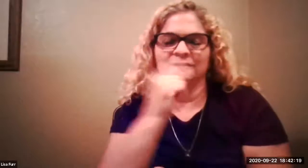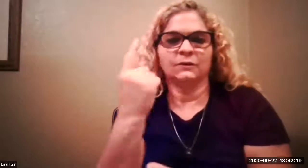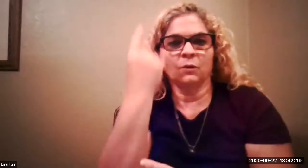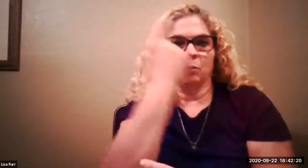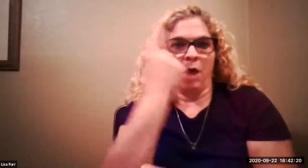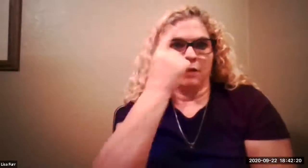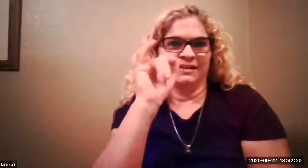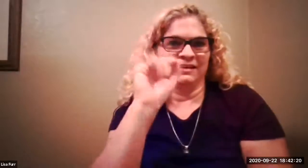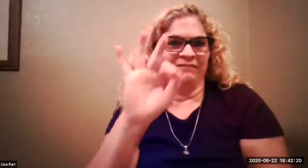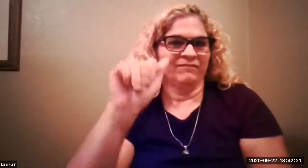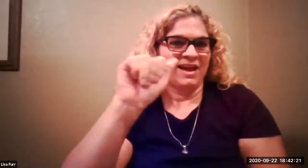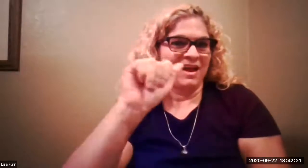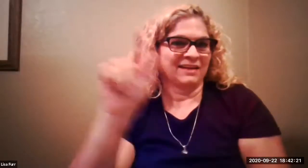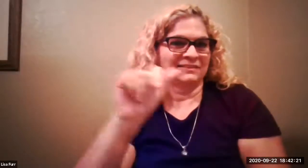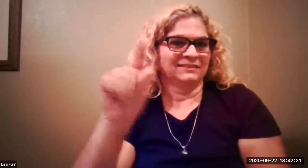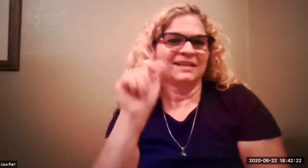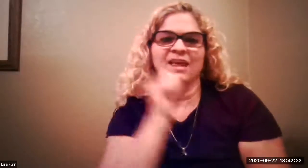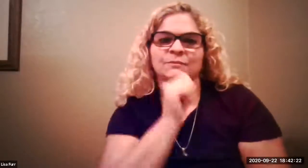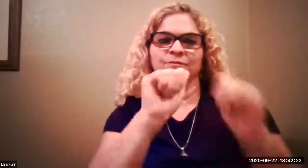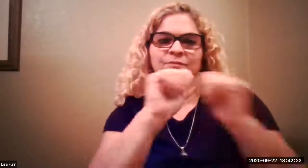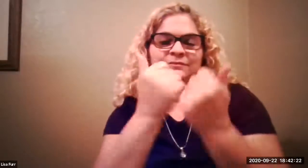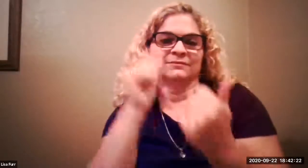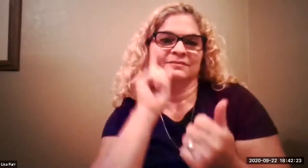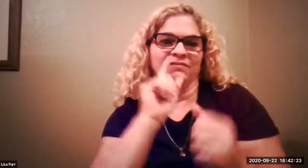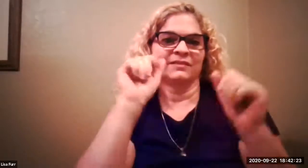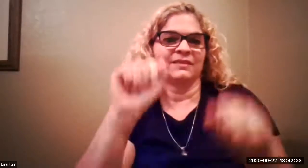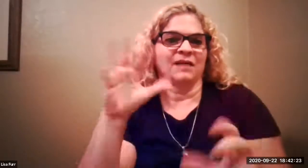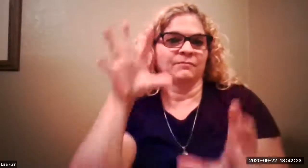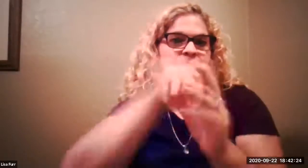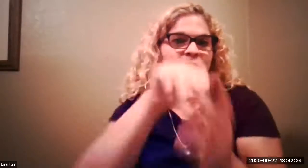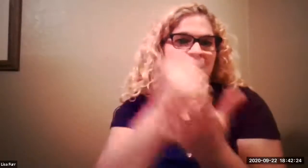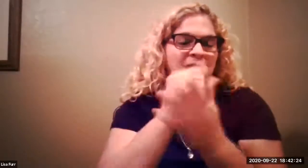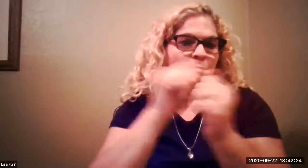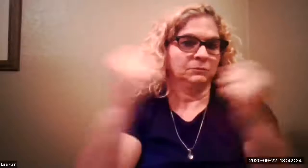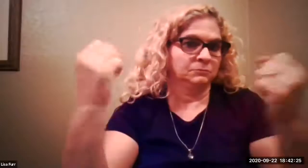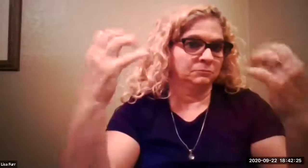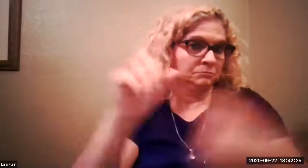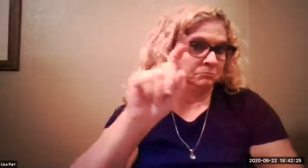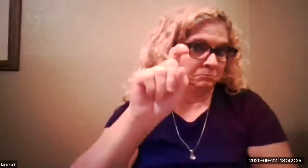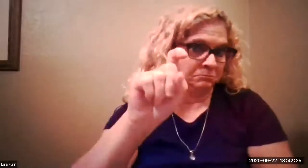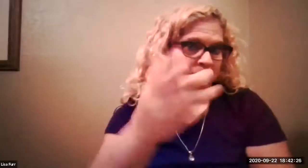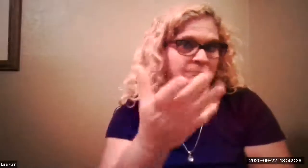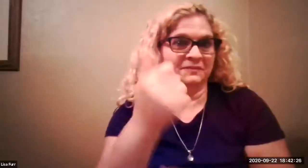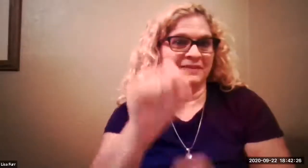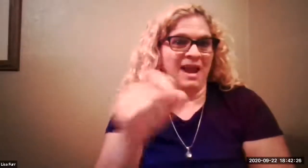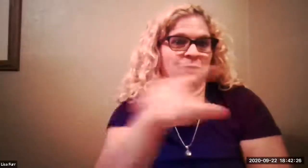uh rose and tina wondering if azad arizona association for the deaf